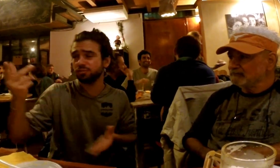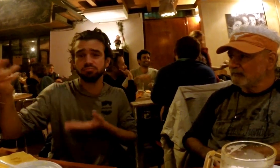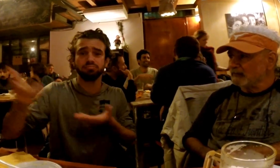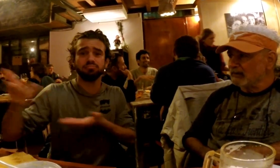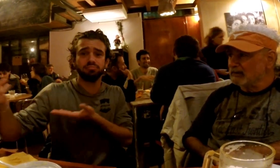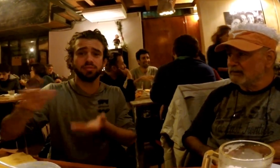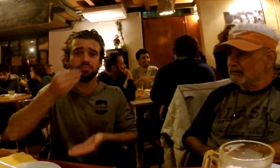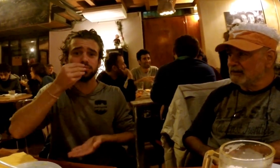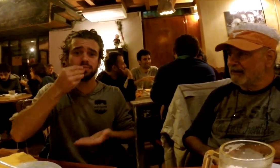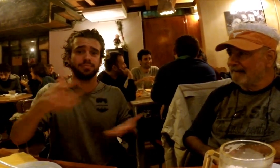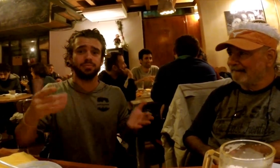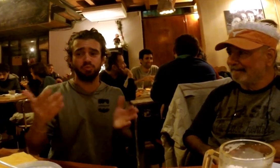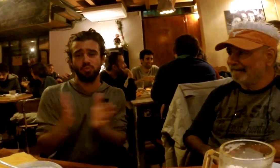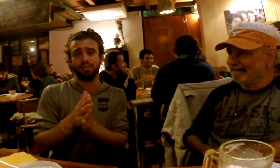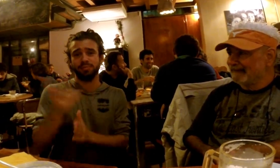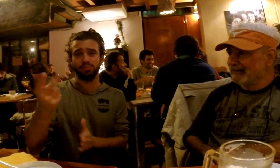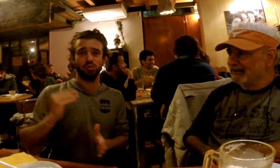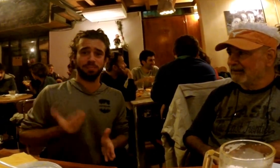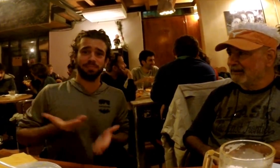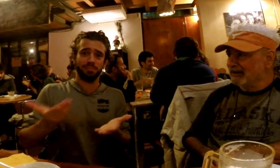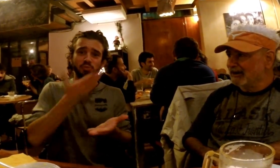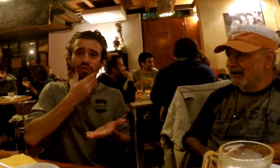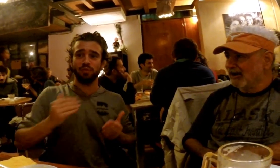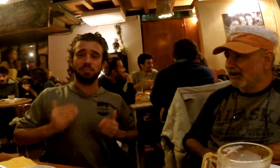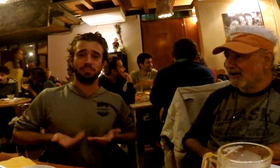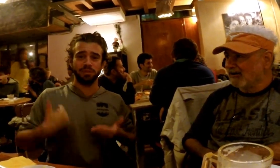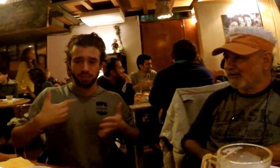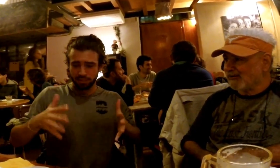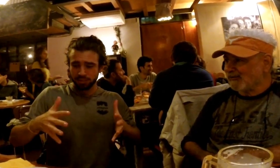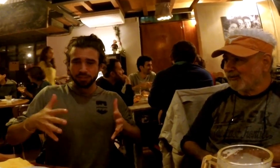I'm sitting here eating with two beautiful women, I'm nervous. See my hands shaking, haha.